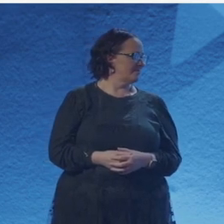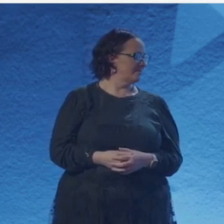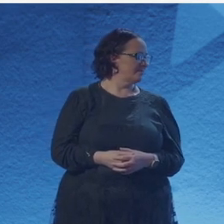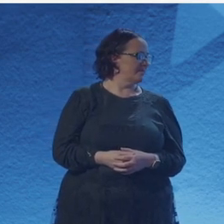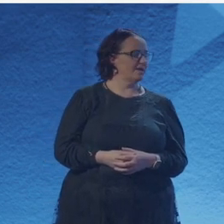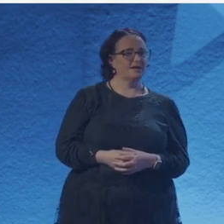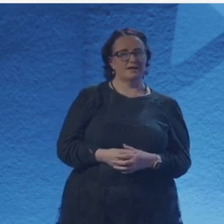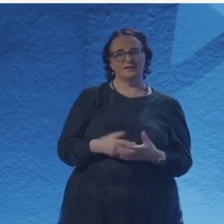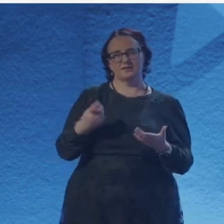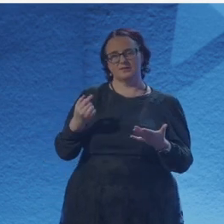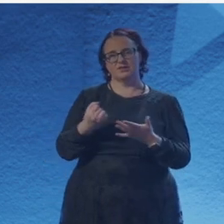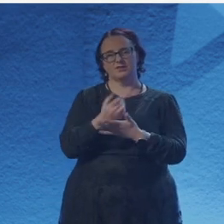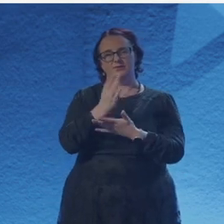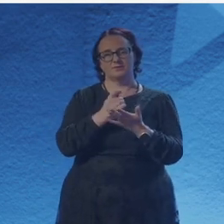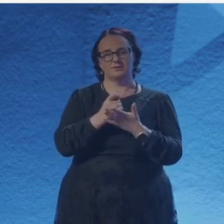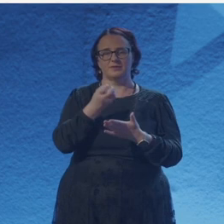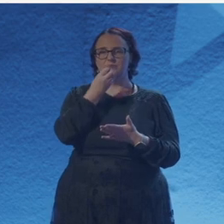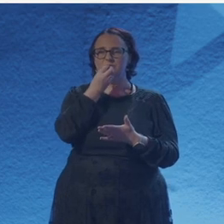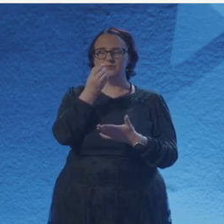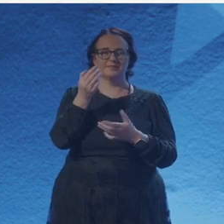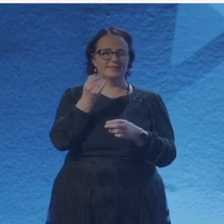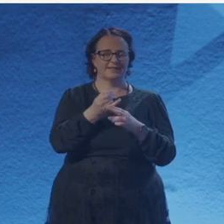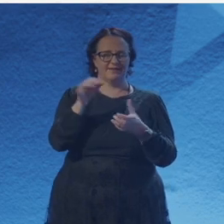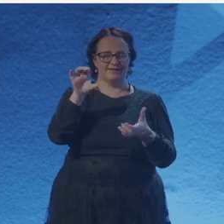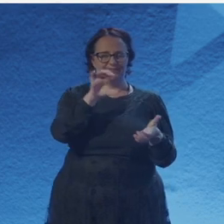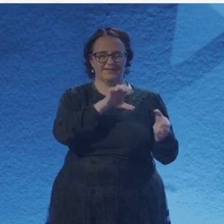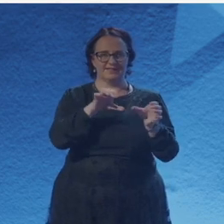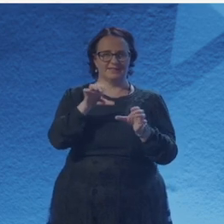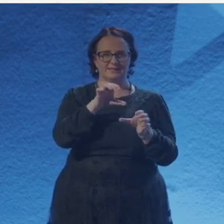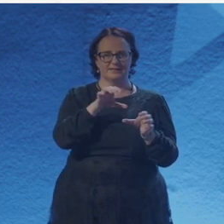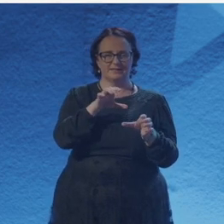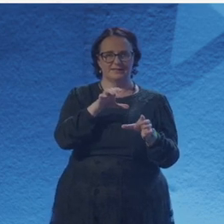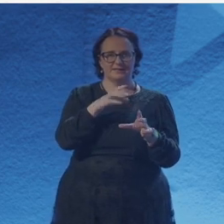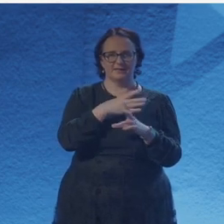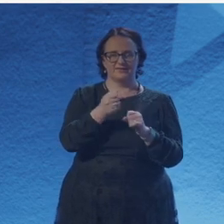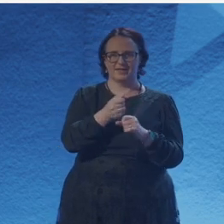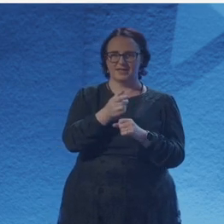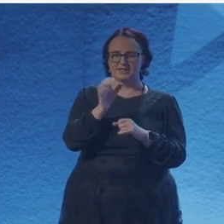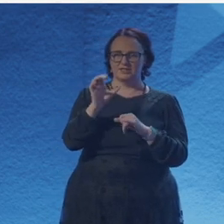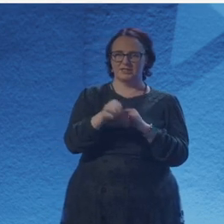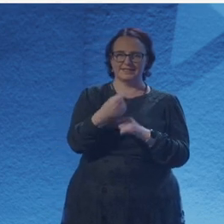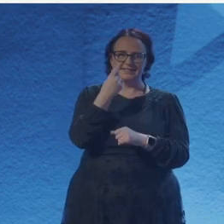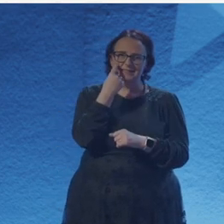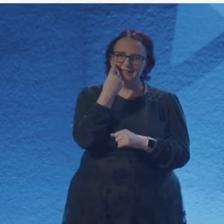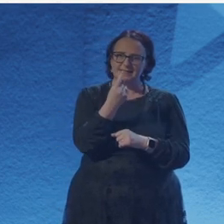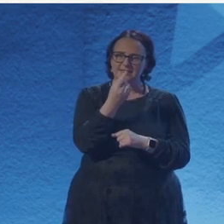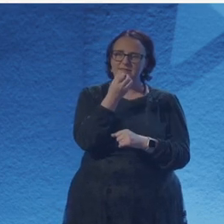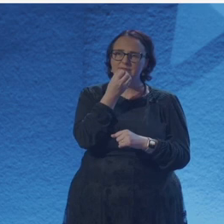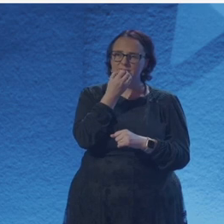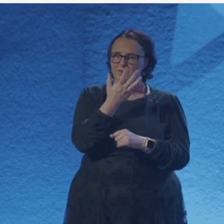I mean, I think they all have beauty in them. They do. And and and to well,